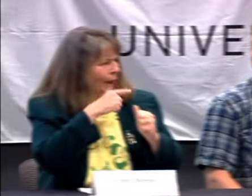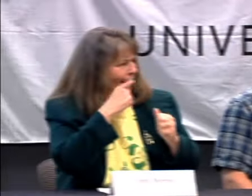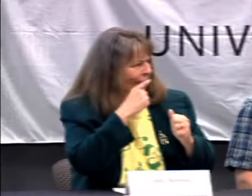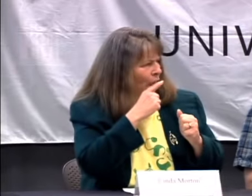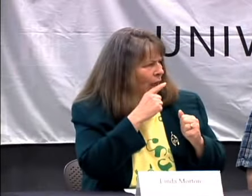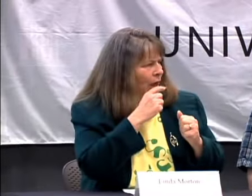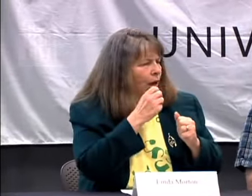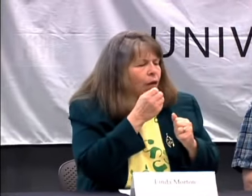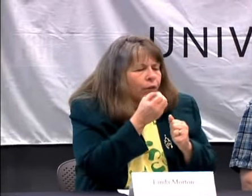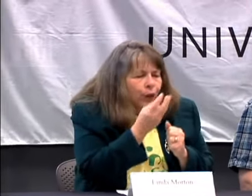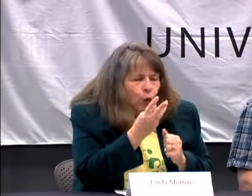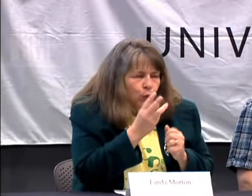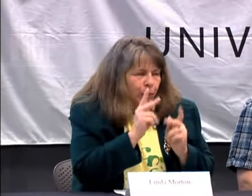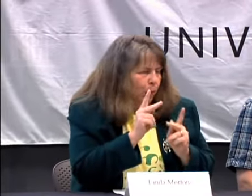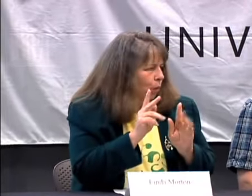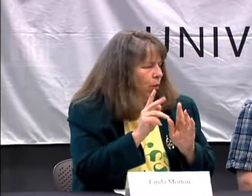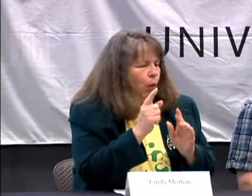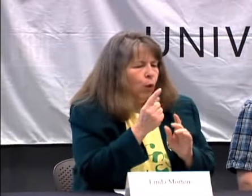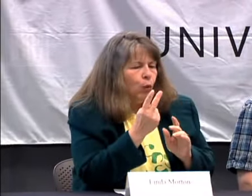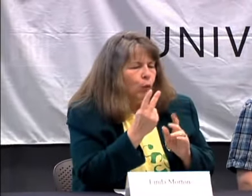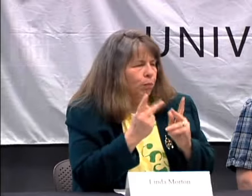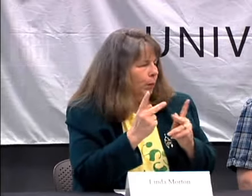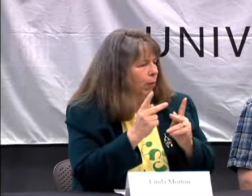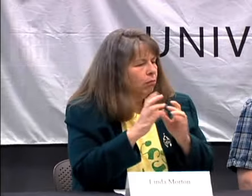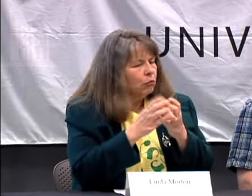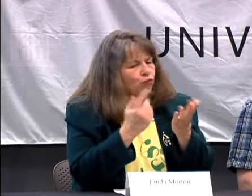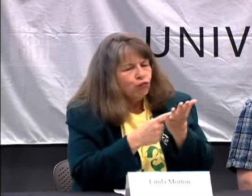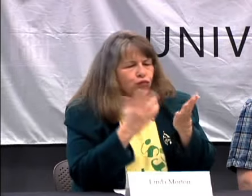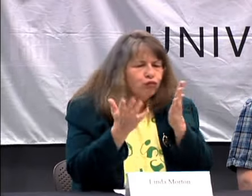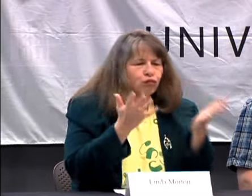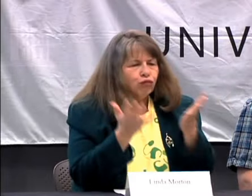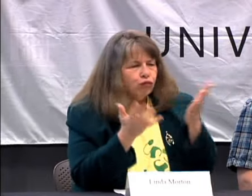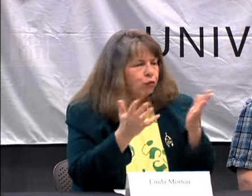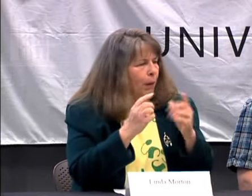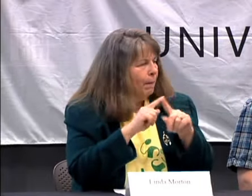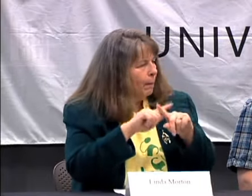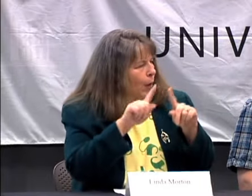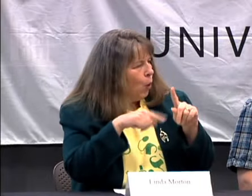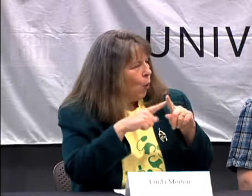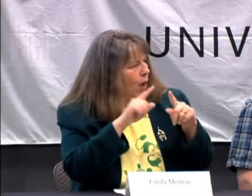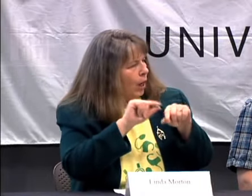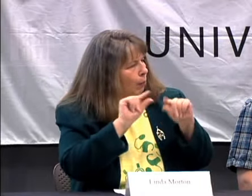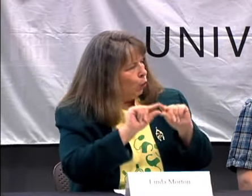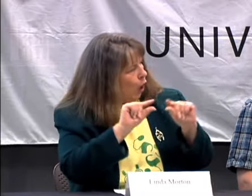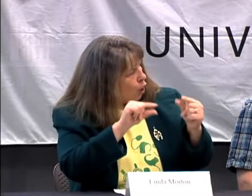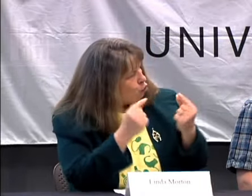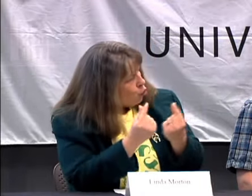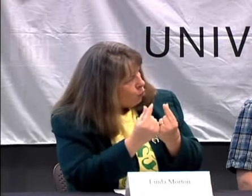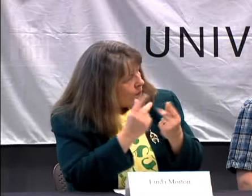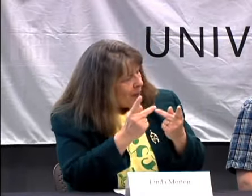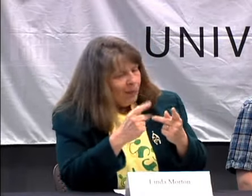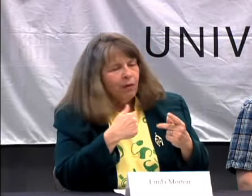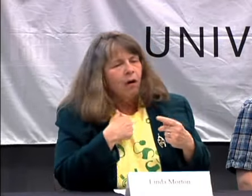I CAN COMMUNICATE WITH A FEW HEARING PEOPLE. BUT WHEN IT IS